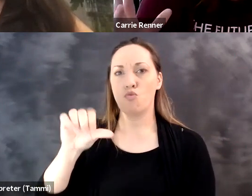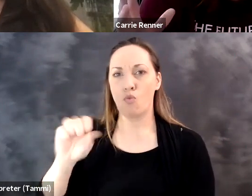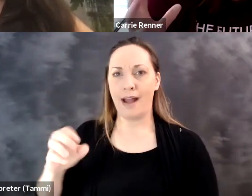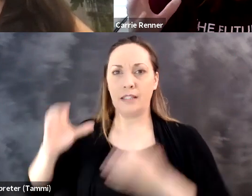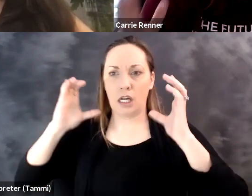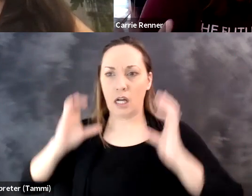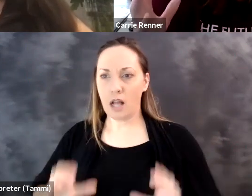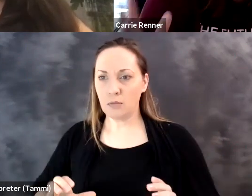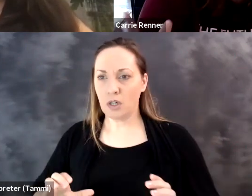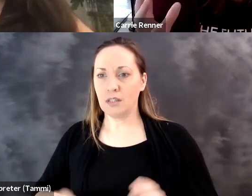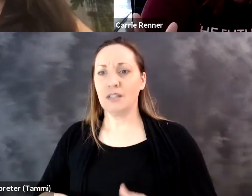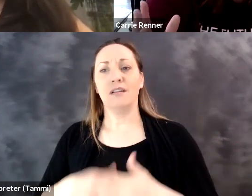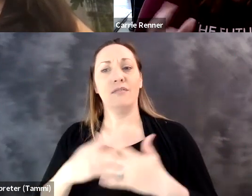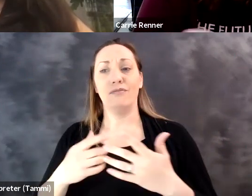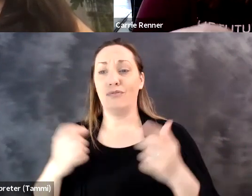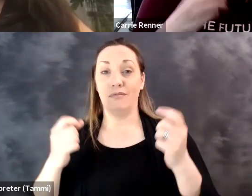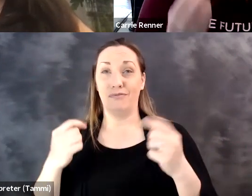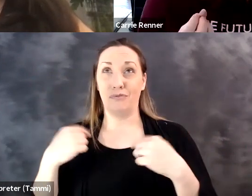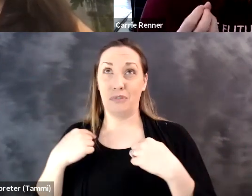running around 300% of volume from enterprise customers and a pretty heavy